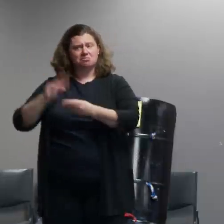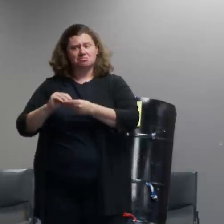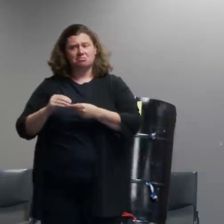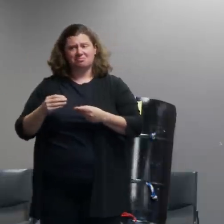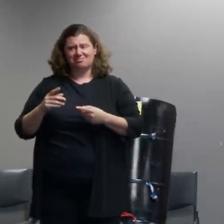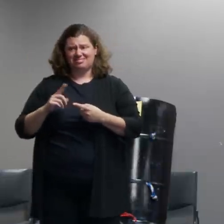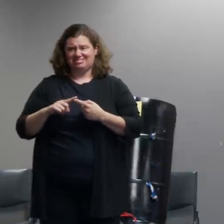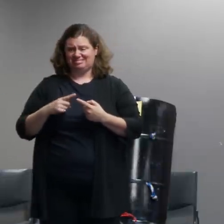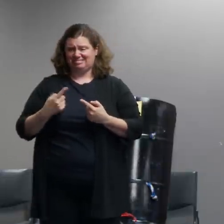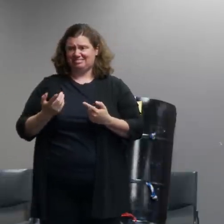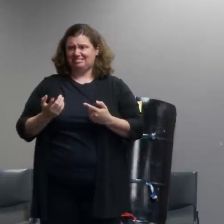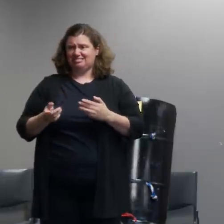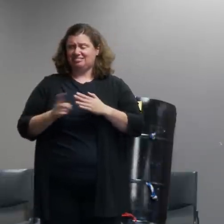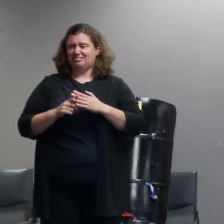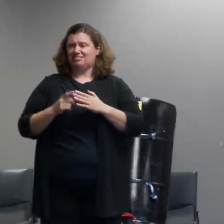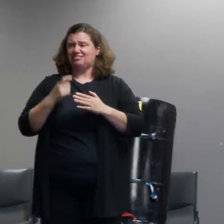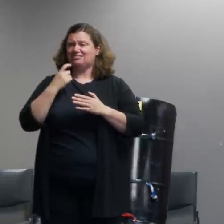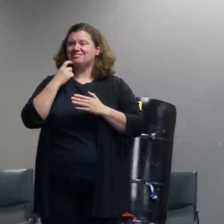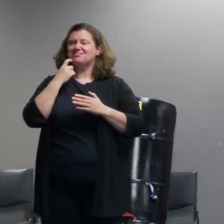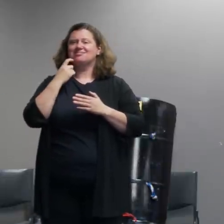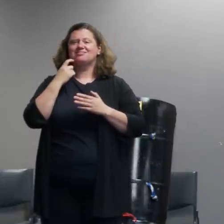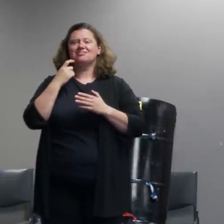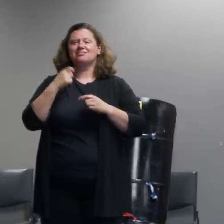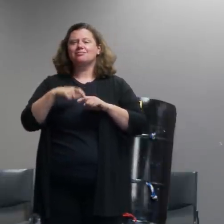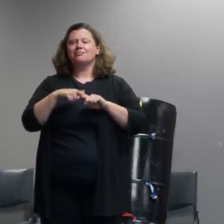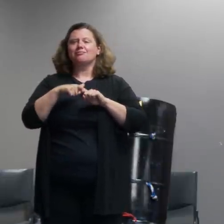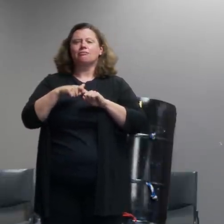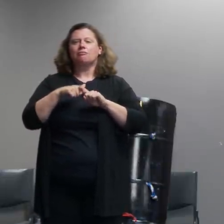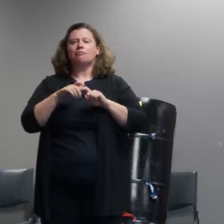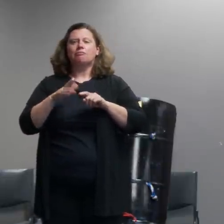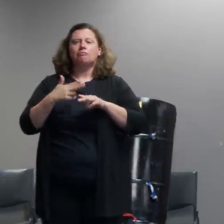temporary restraining order are not exempted from the law